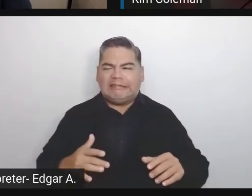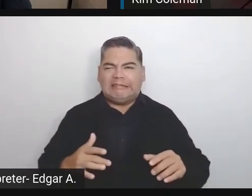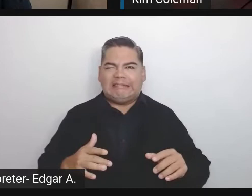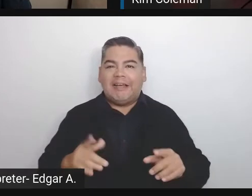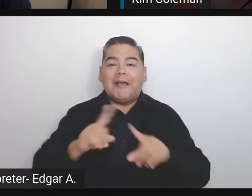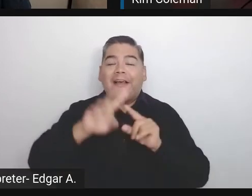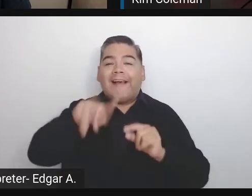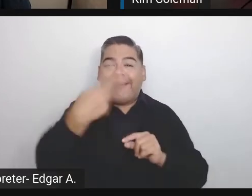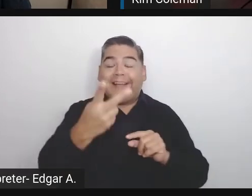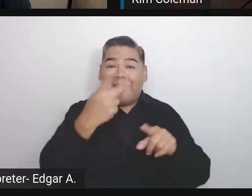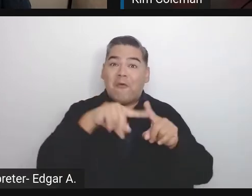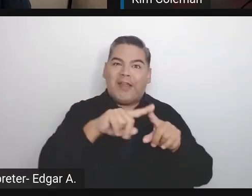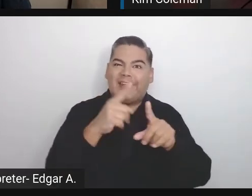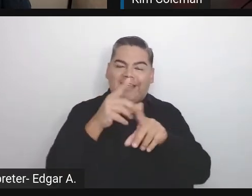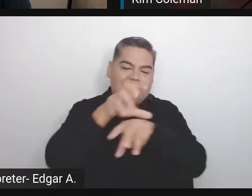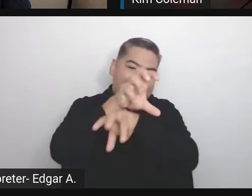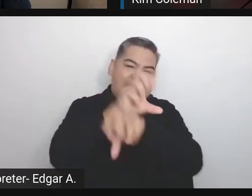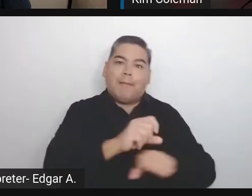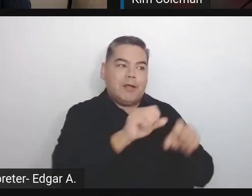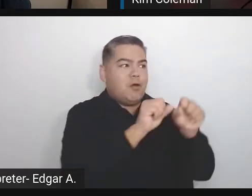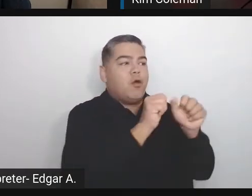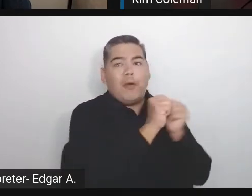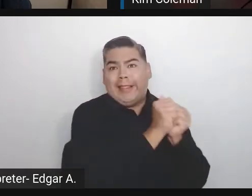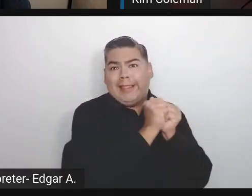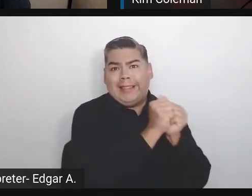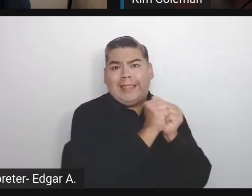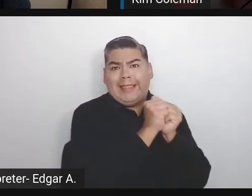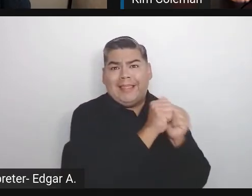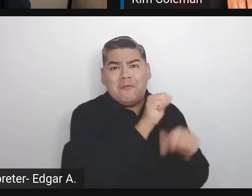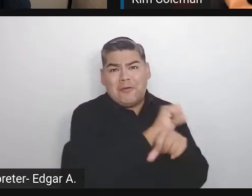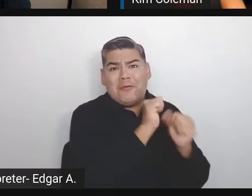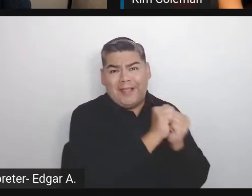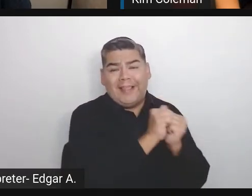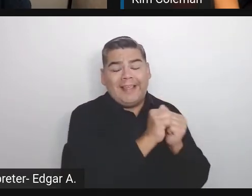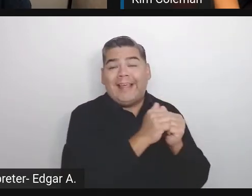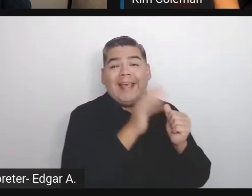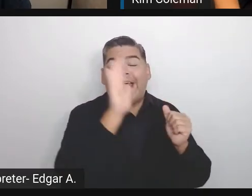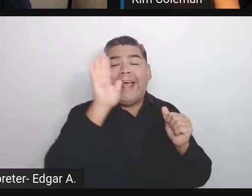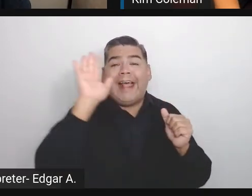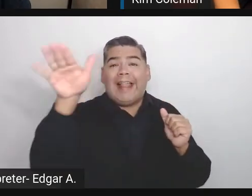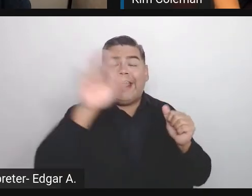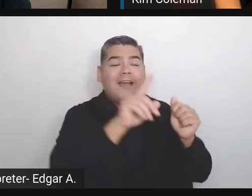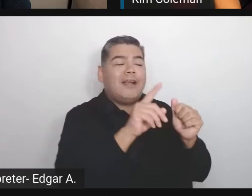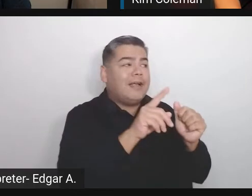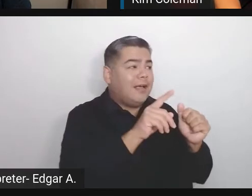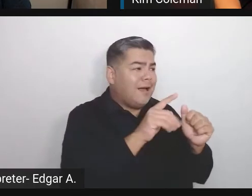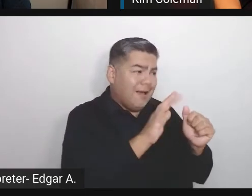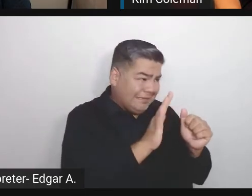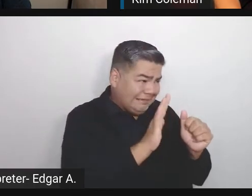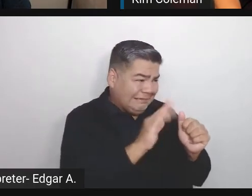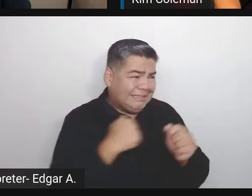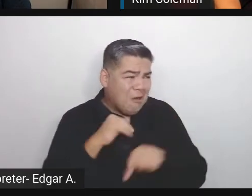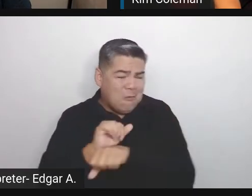It's always the person and especially that we had a bit